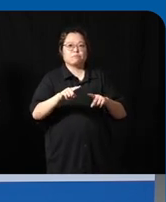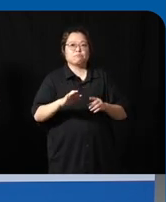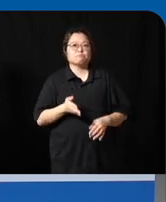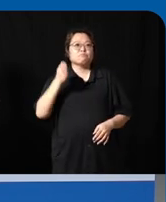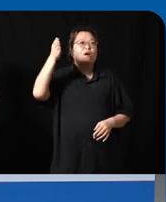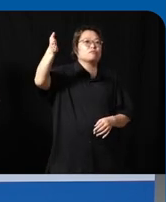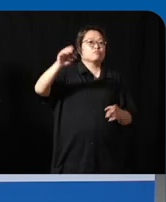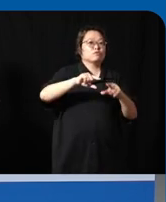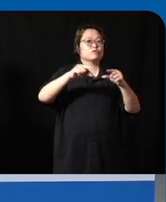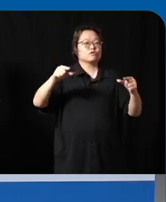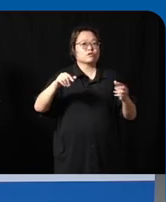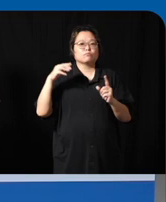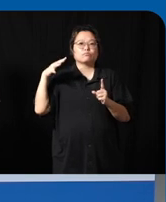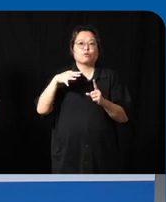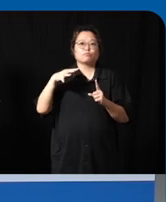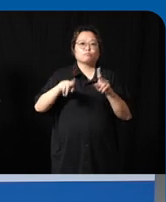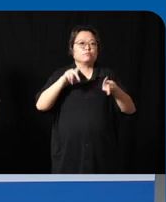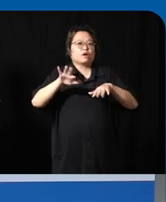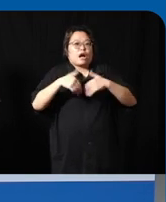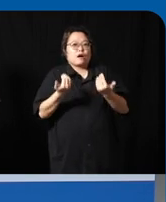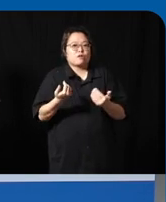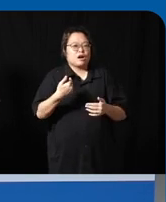the general population I feel like I'm banging my head against a brick